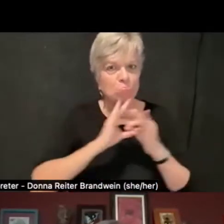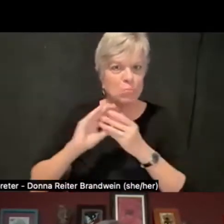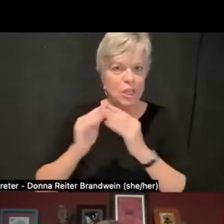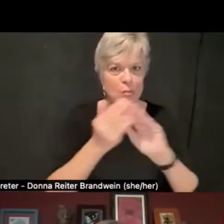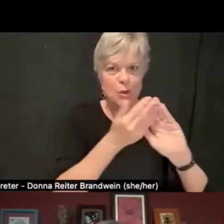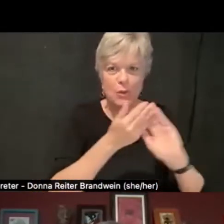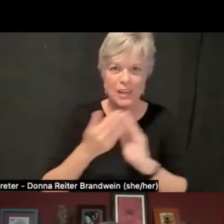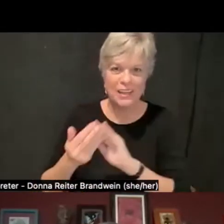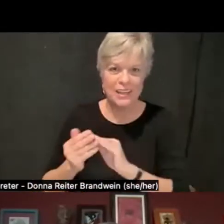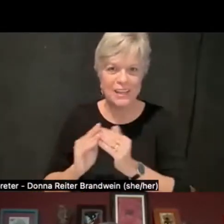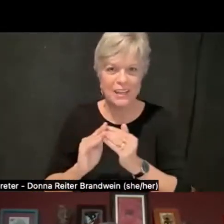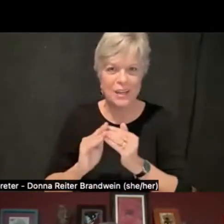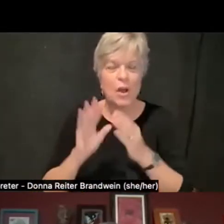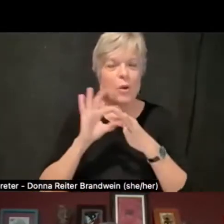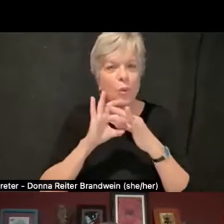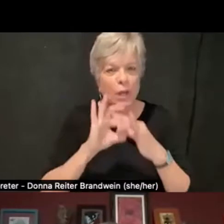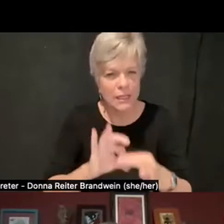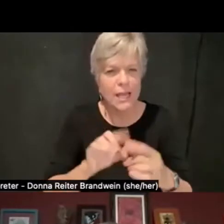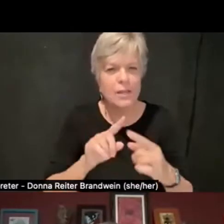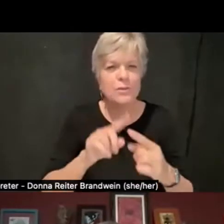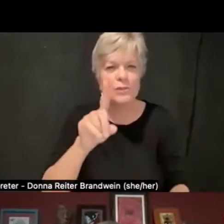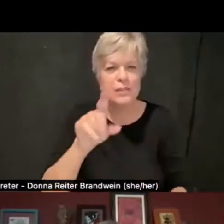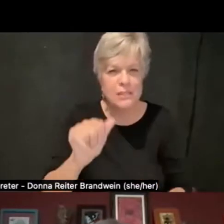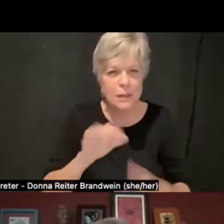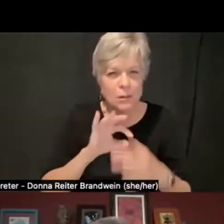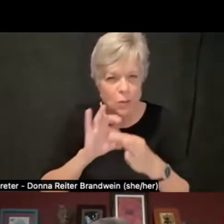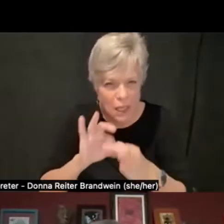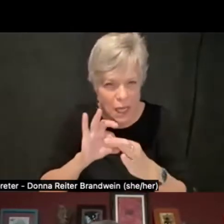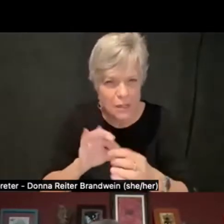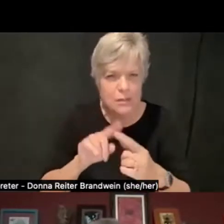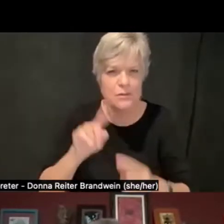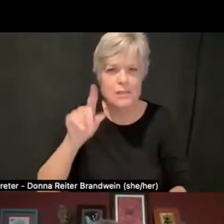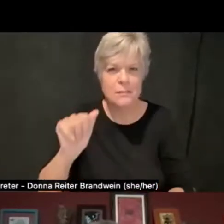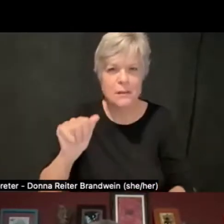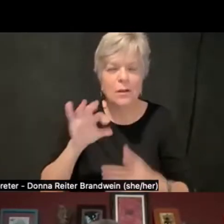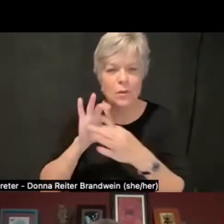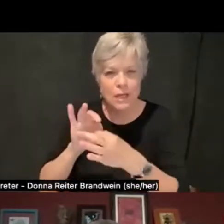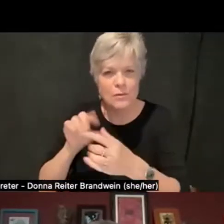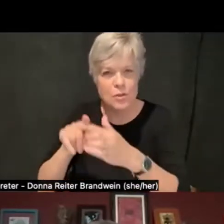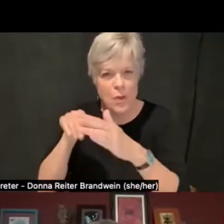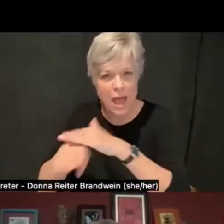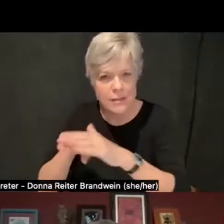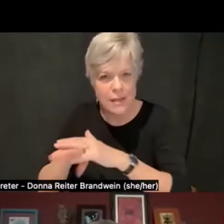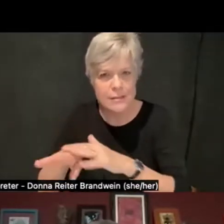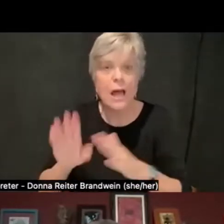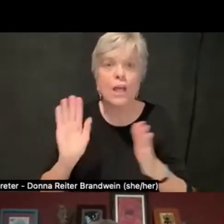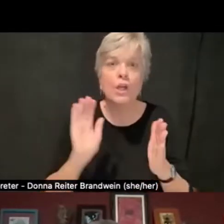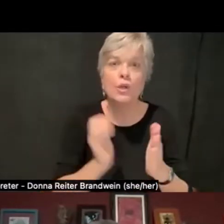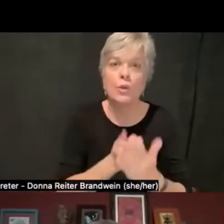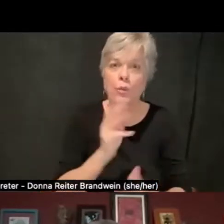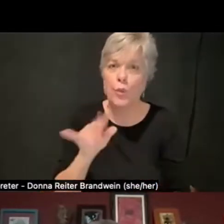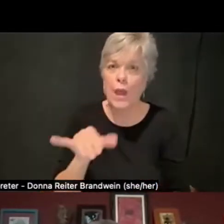build relationships to disability, build relationships to access in new ways. And staff talked about that.